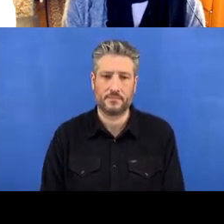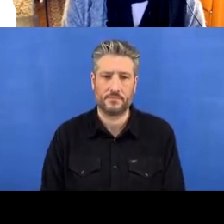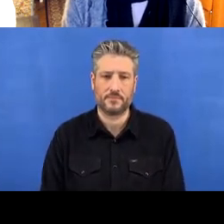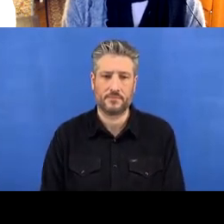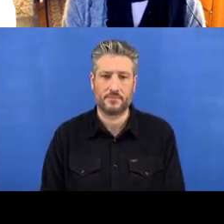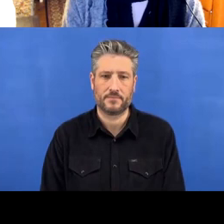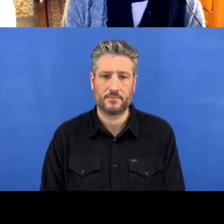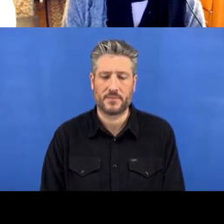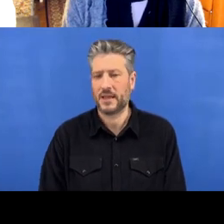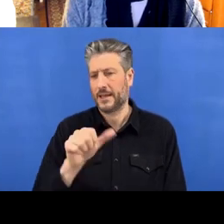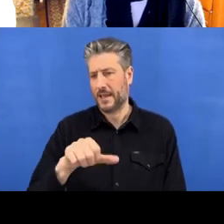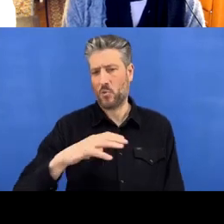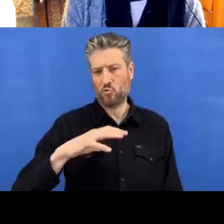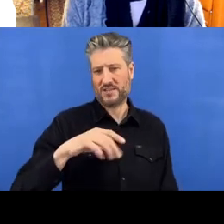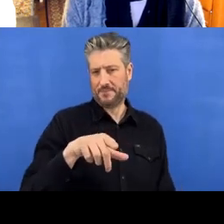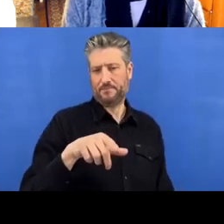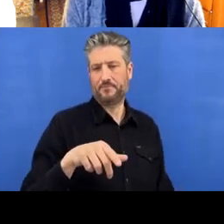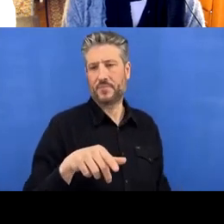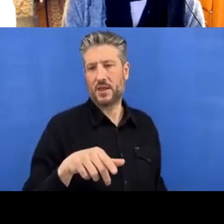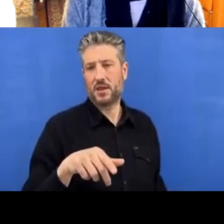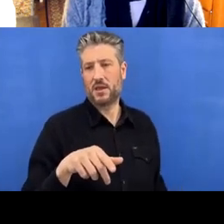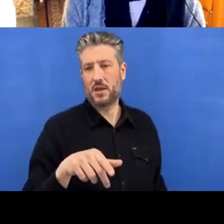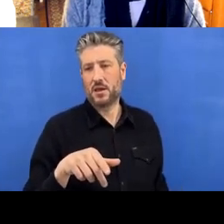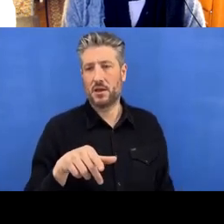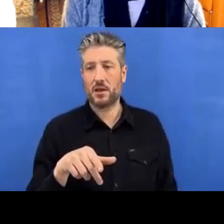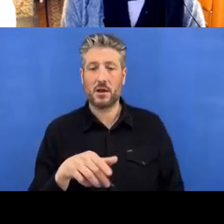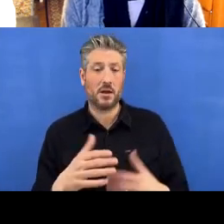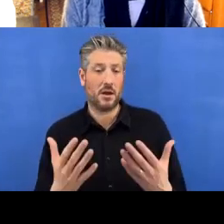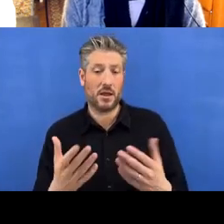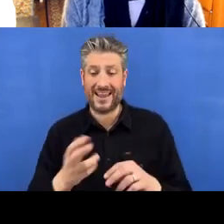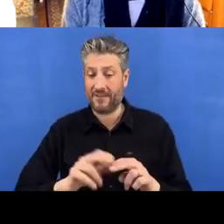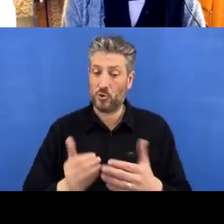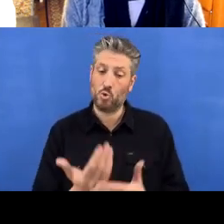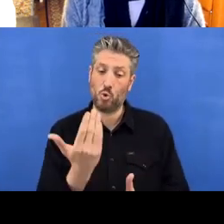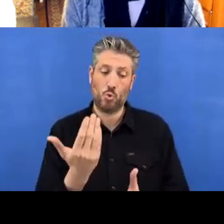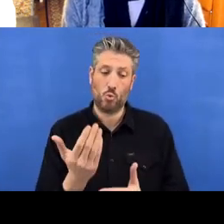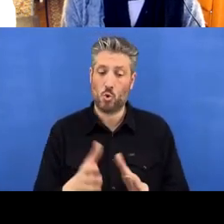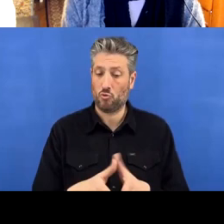Yeah, and then if it's a new repository that's not online yet, it will have this 'Publish' button, right,